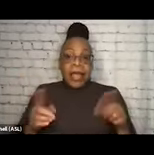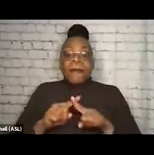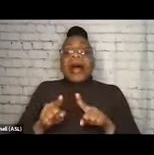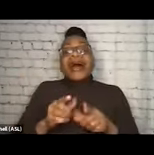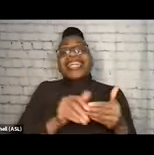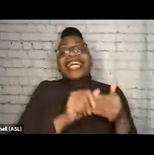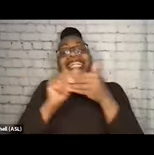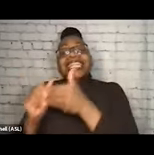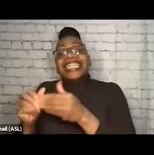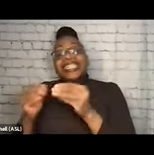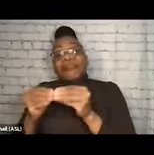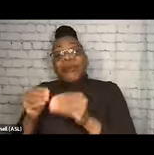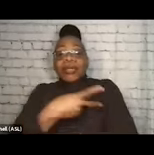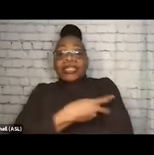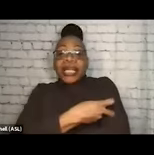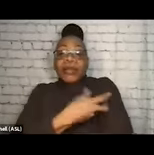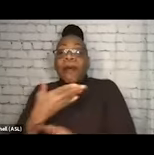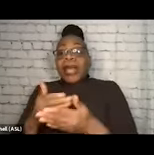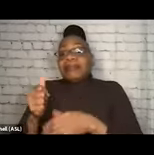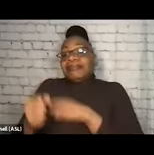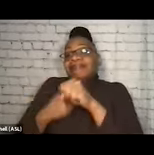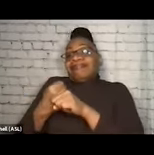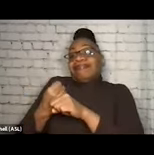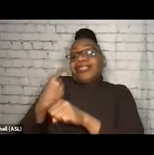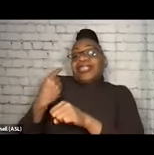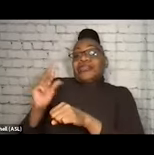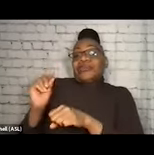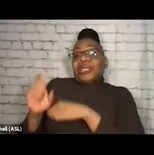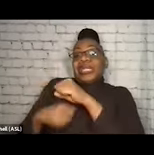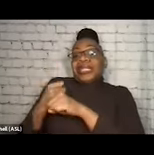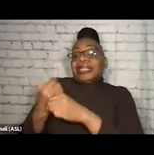May have been as little as a decade ago where somebody could have gotten by with three to five injections a day.